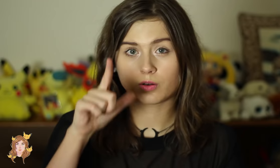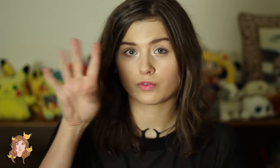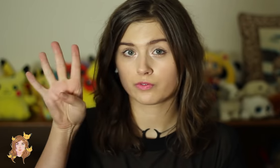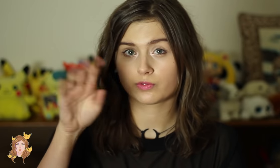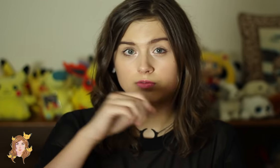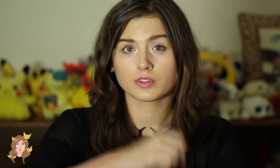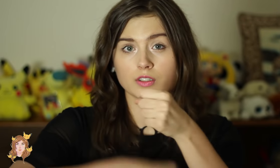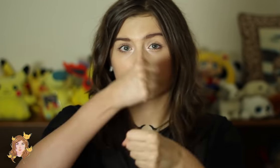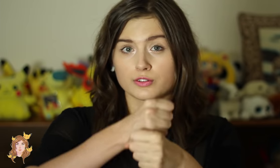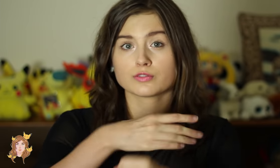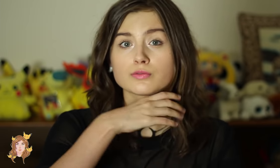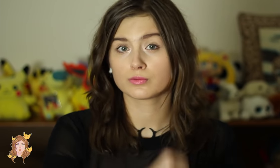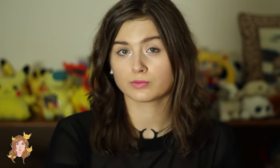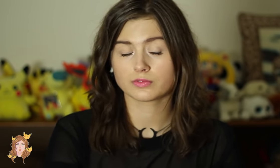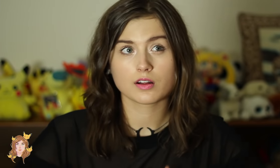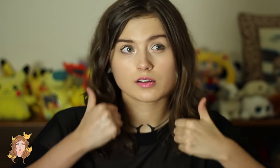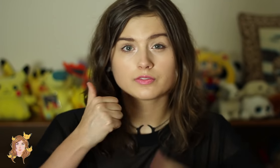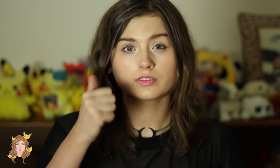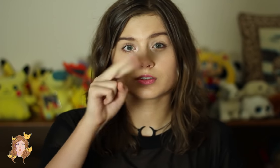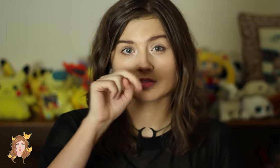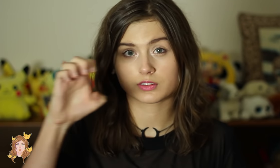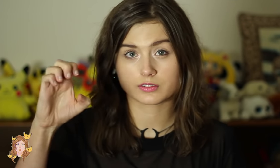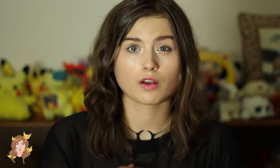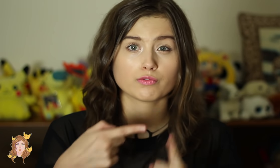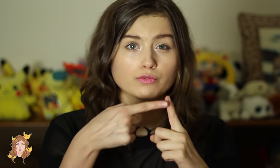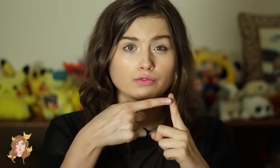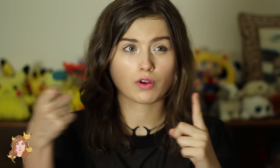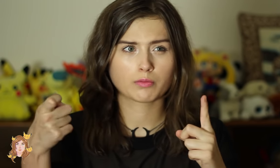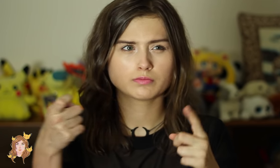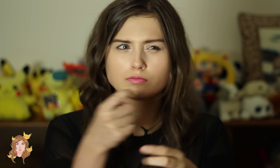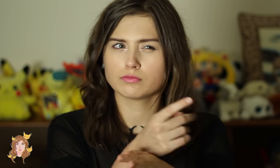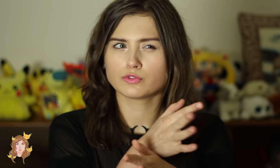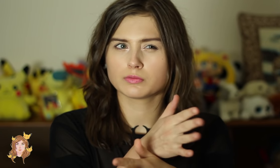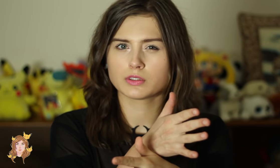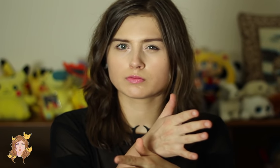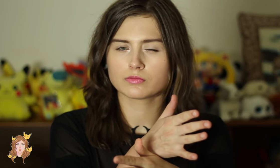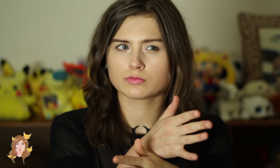I'm 24 years old. I live in North Carolina, but I’m from Germany.